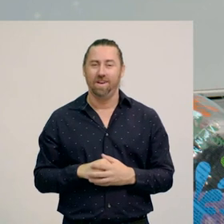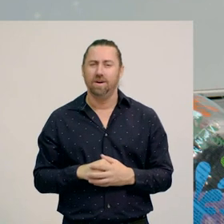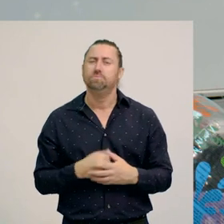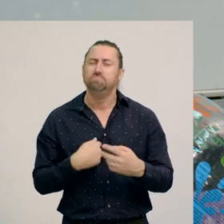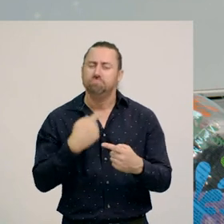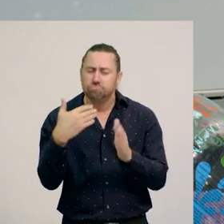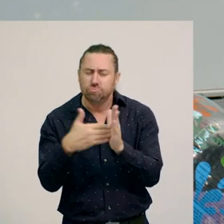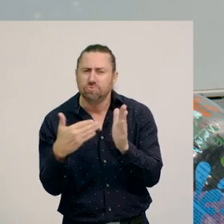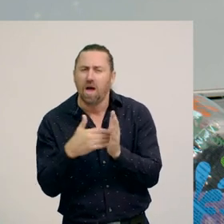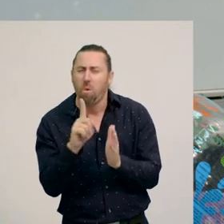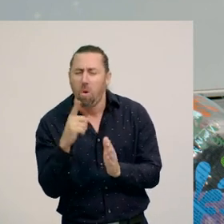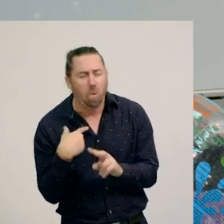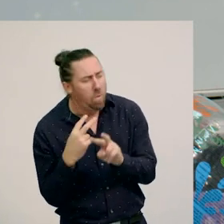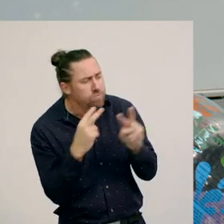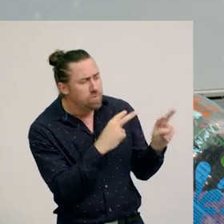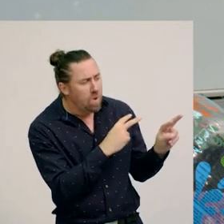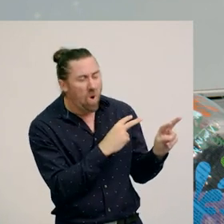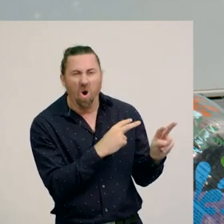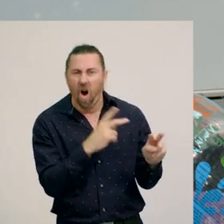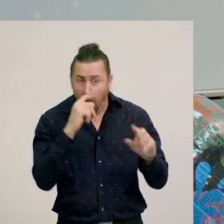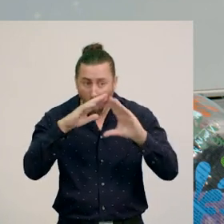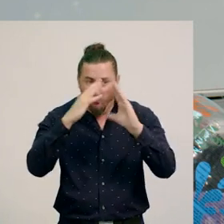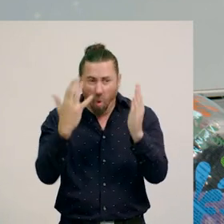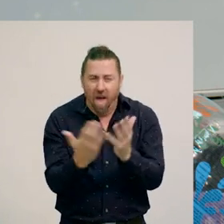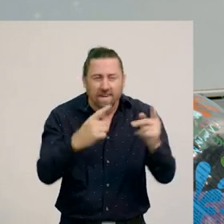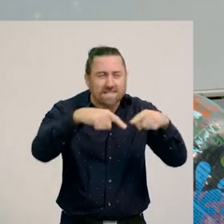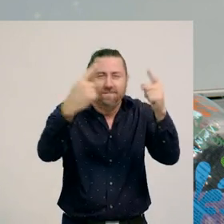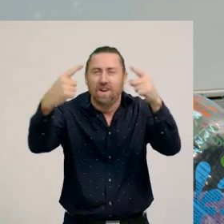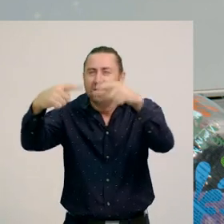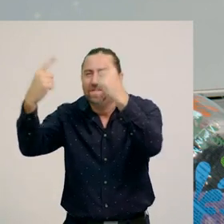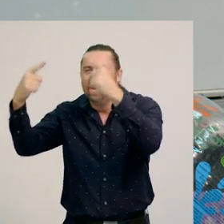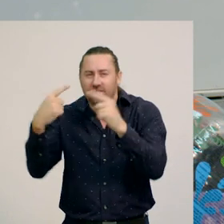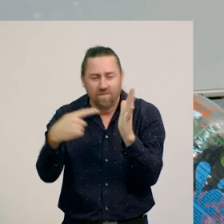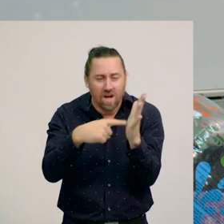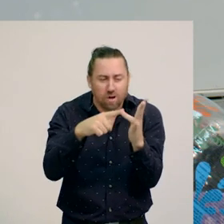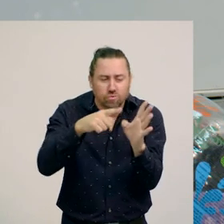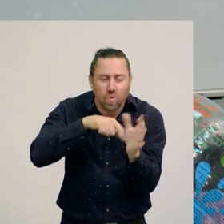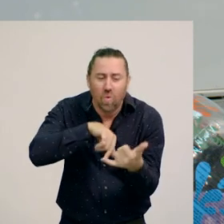We now know that people make different kinds of toys all over the world.